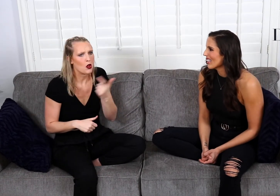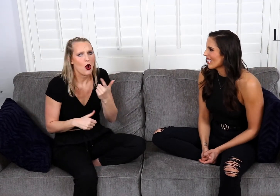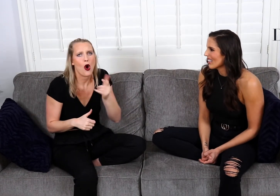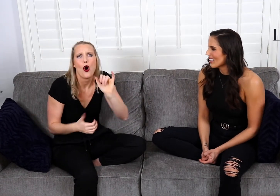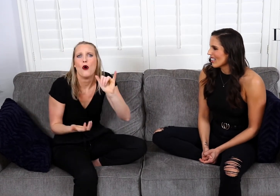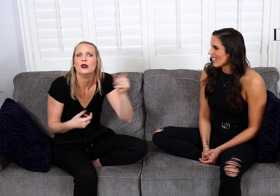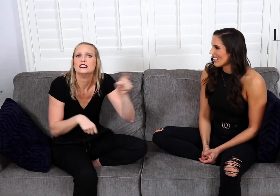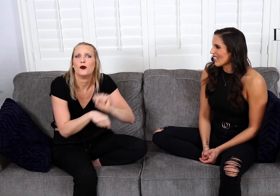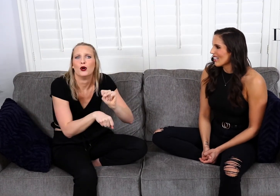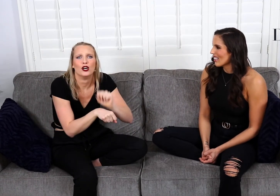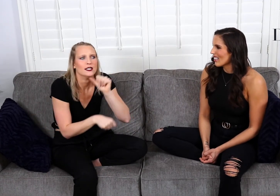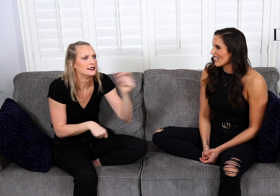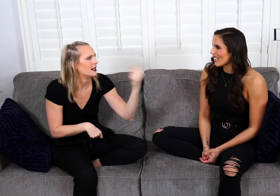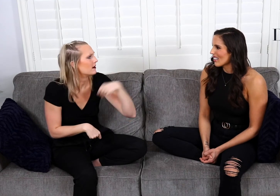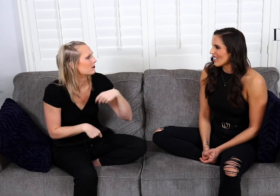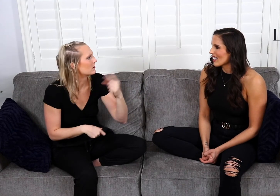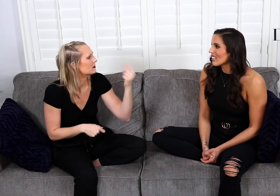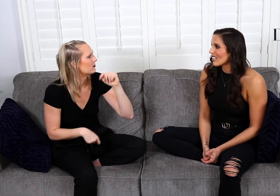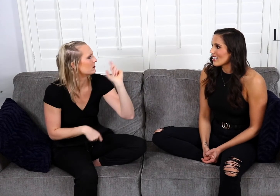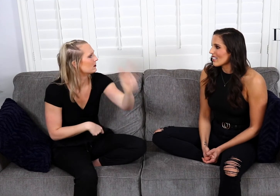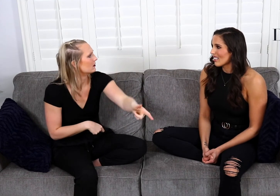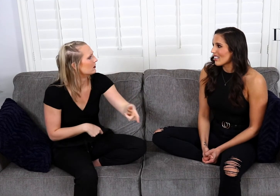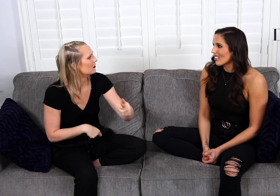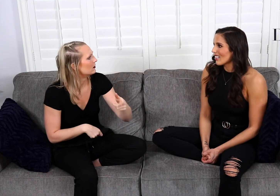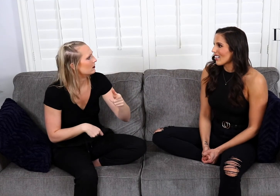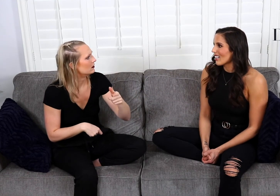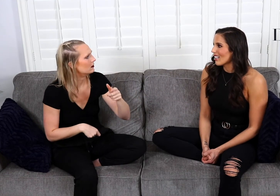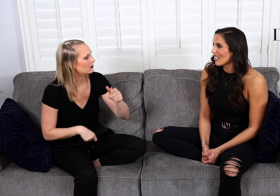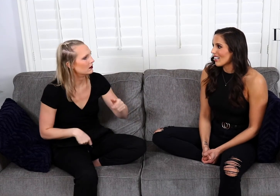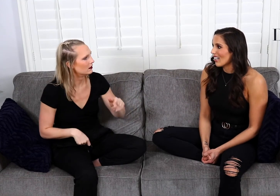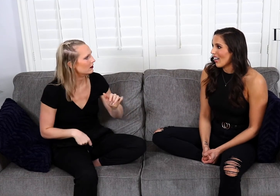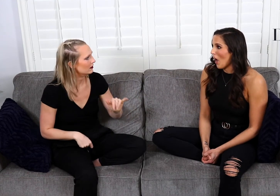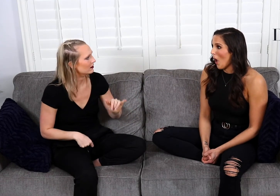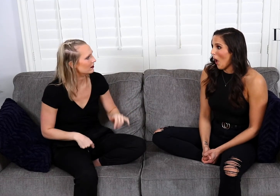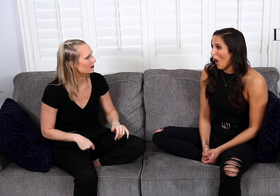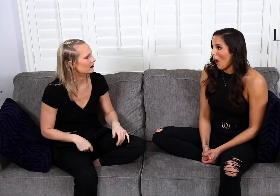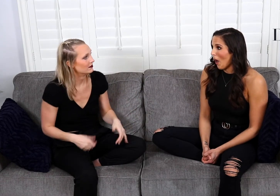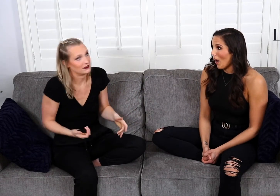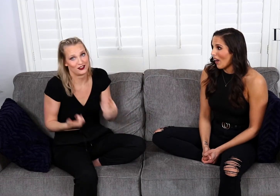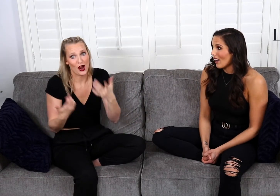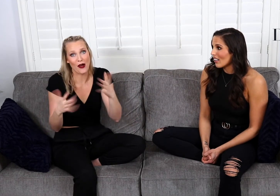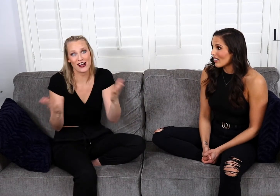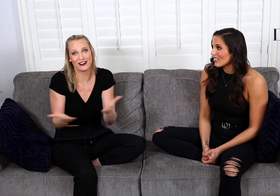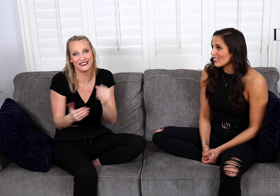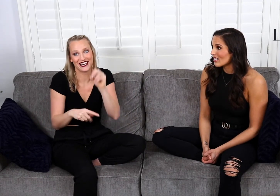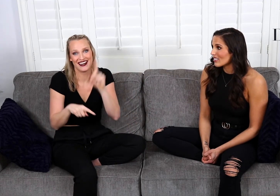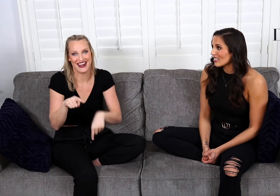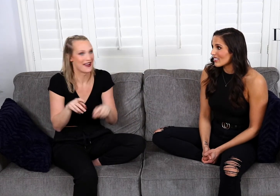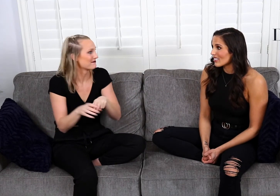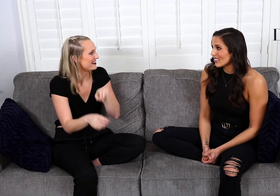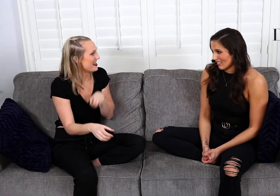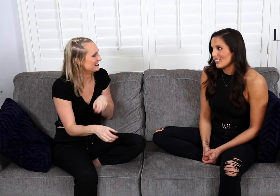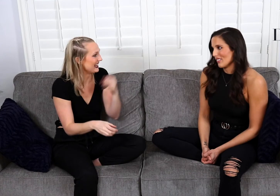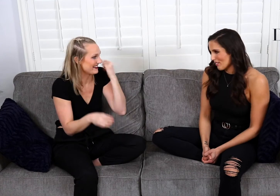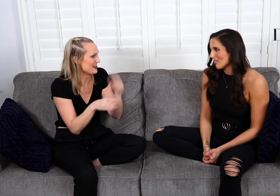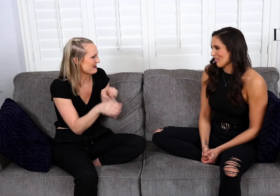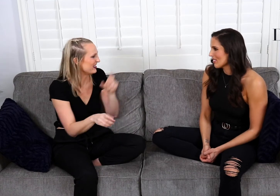We’re like, “Oh, she's actually working. She's not coming until later.” And he was like, “Oh, okay.” I mean he's already there so he can't back out now.